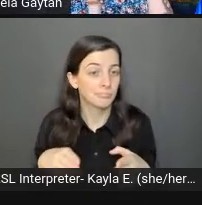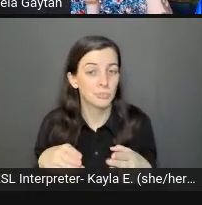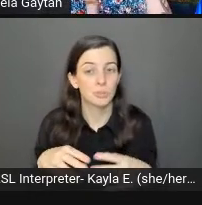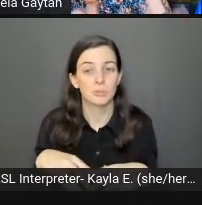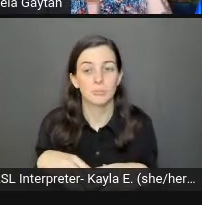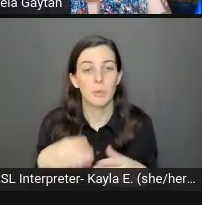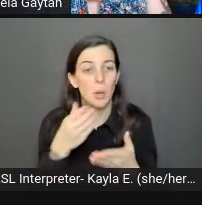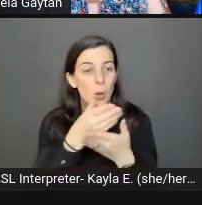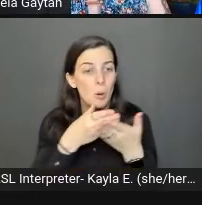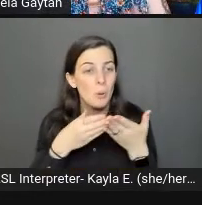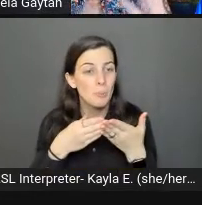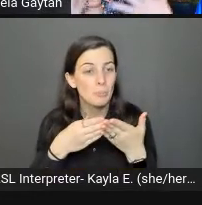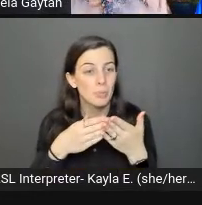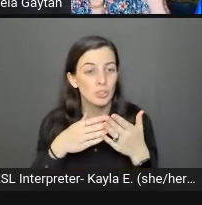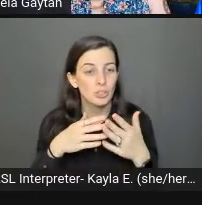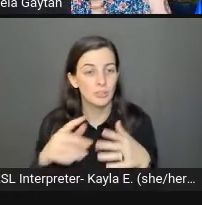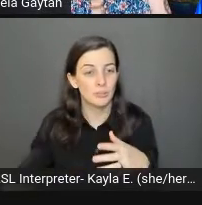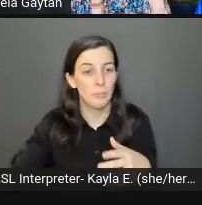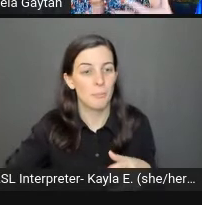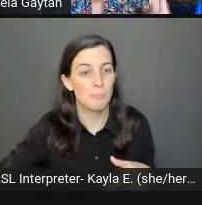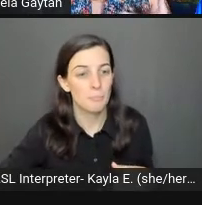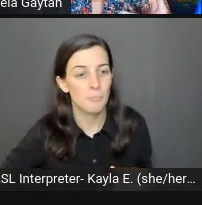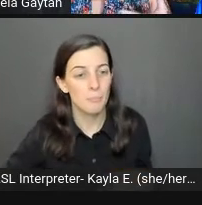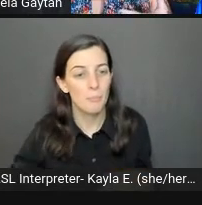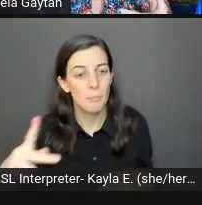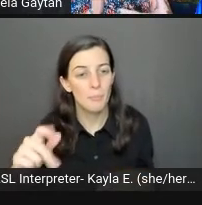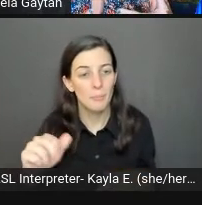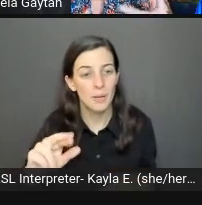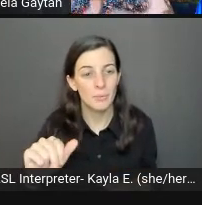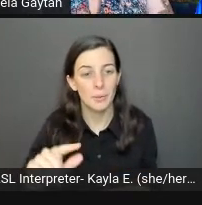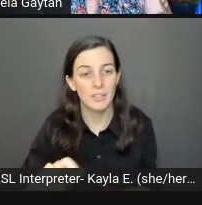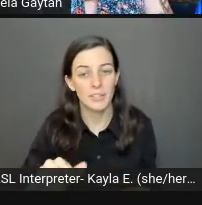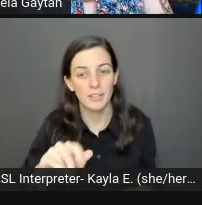they have very little movement in their hands, can you imagine